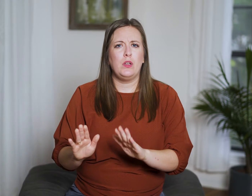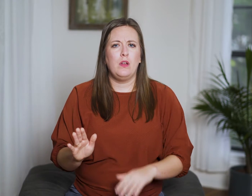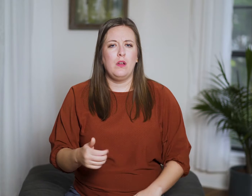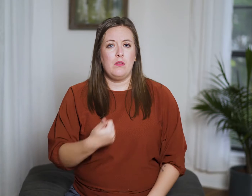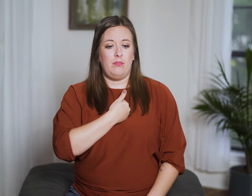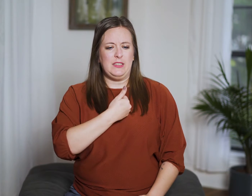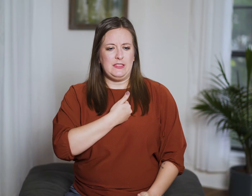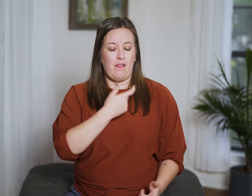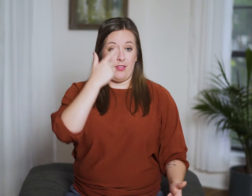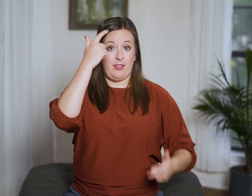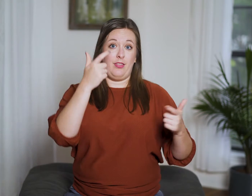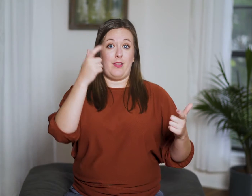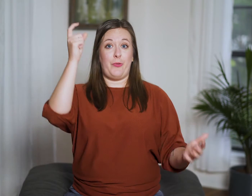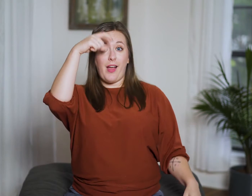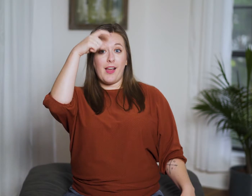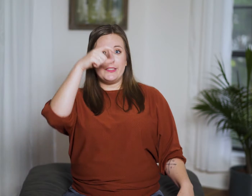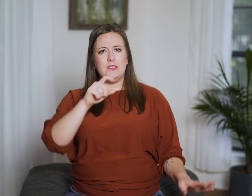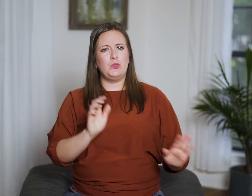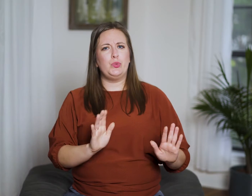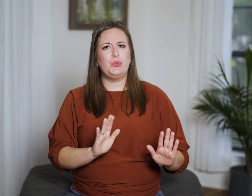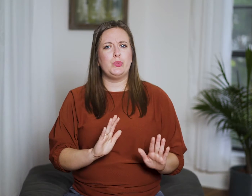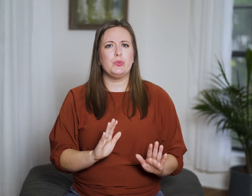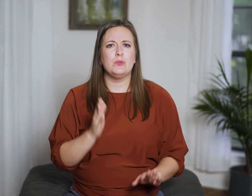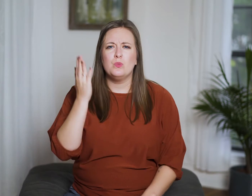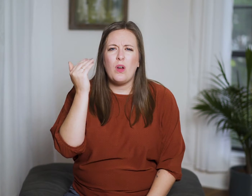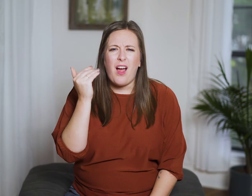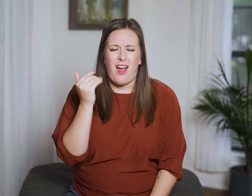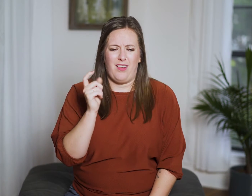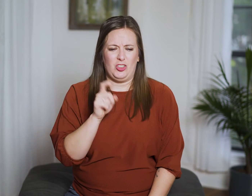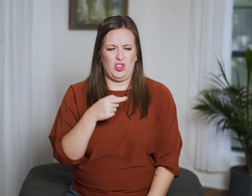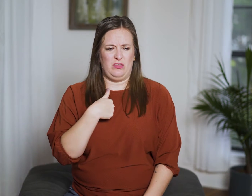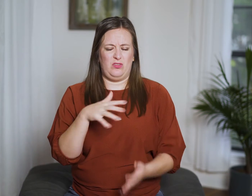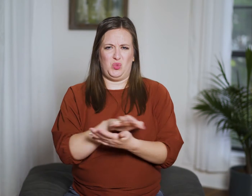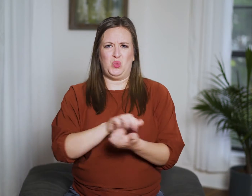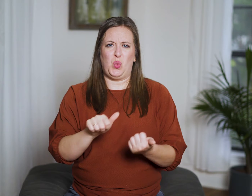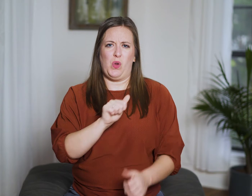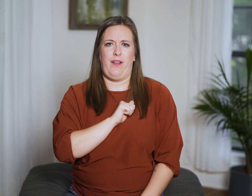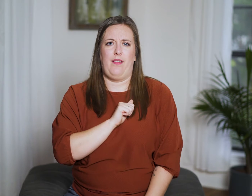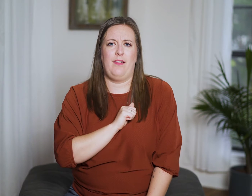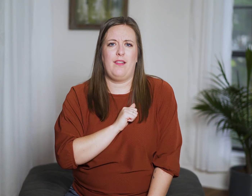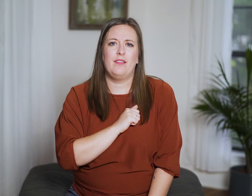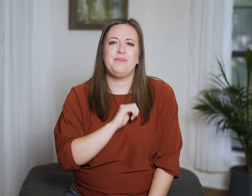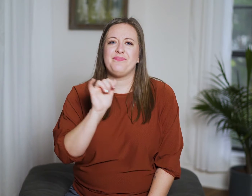and do not make yourself too wise. Why should you destroy yourself?”